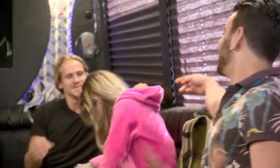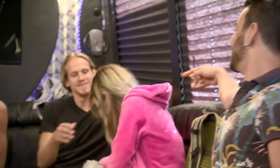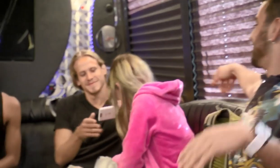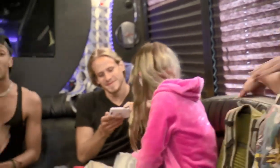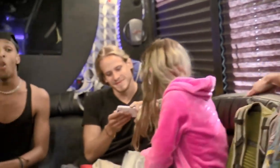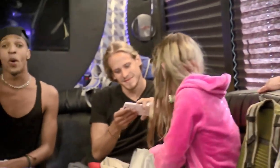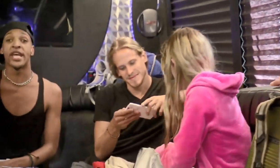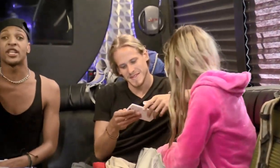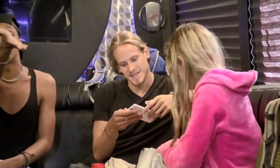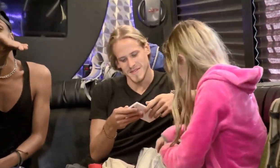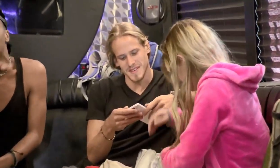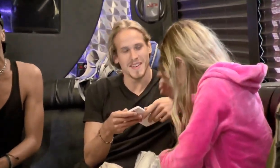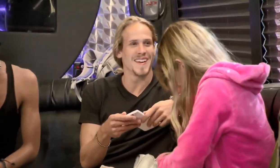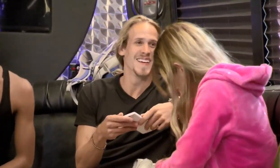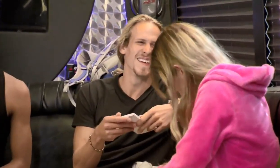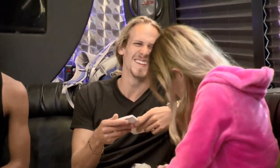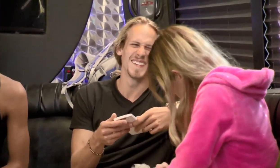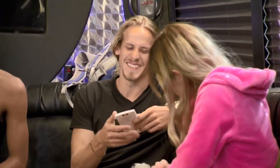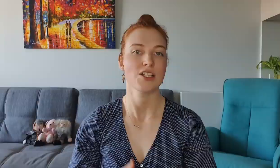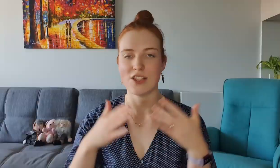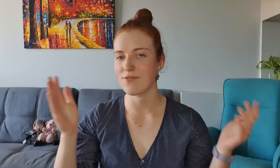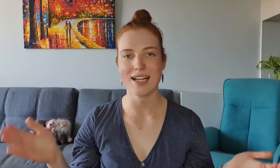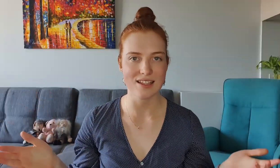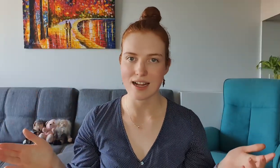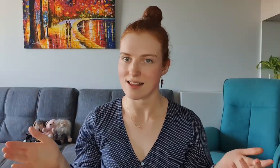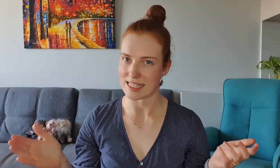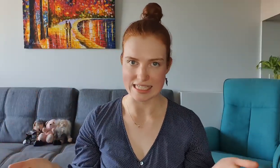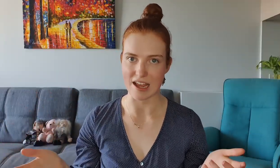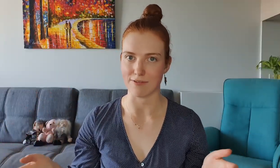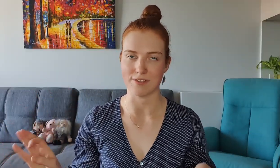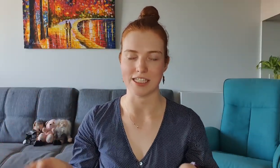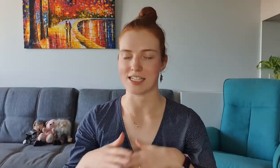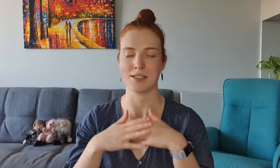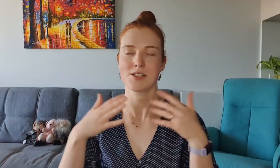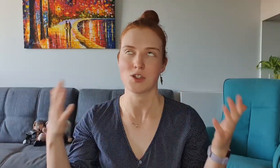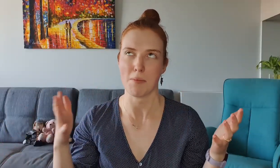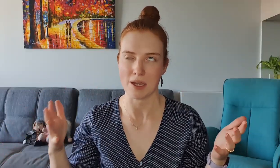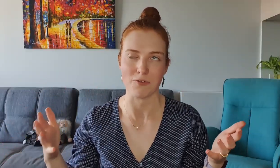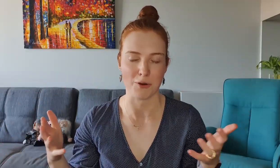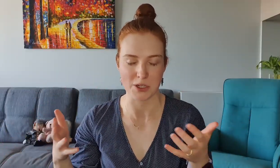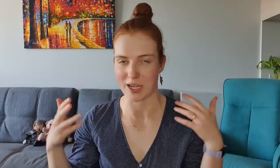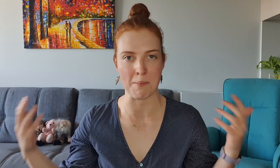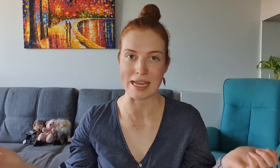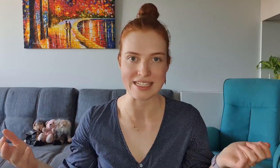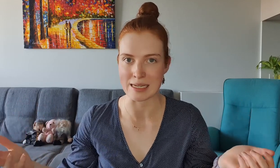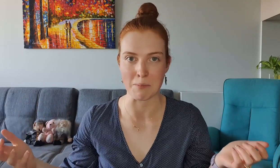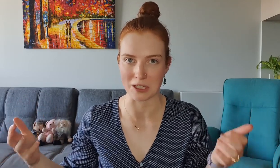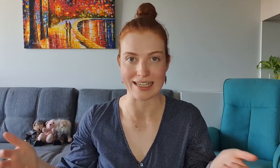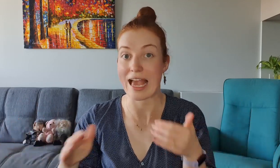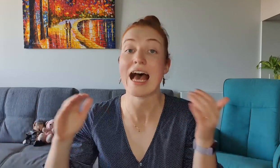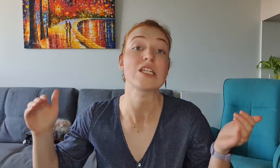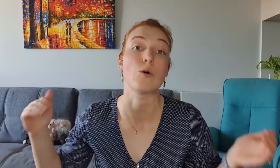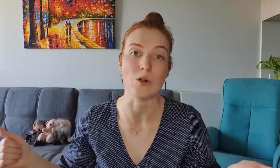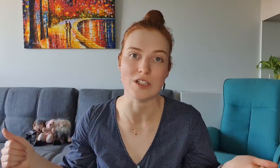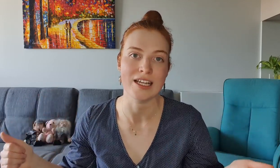NYLE (using phone): Sorry you have to listen to this drama So the fact that Nyle is Deaf doesn't stop him from doing amazing modeling at all